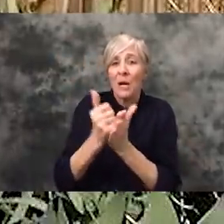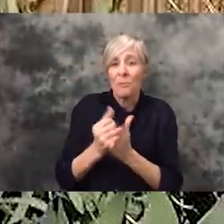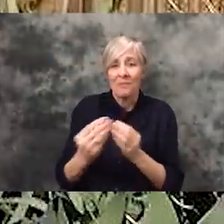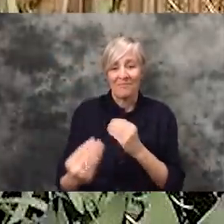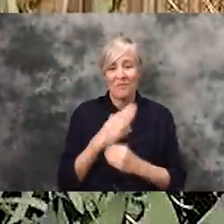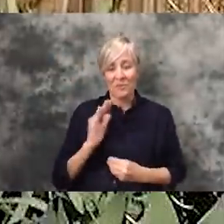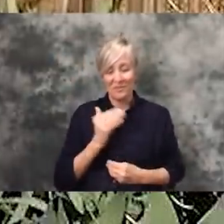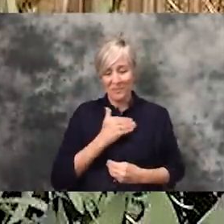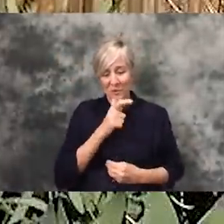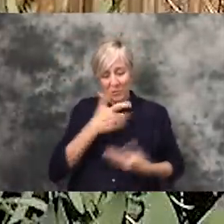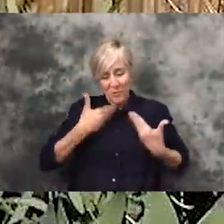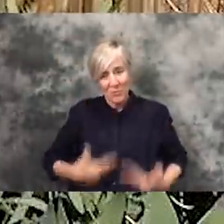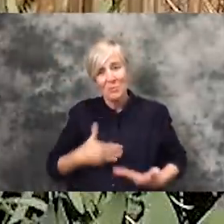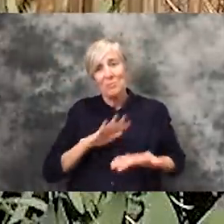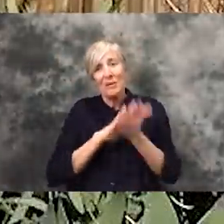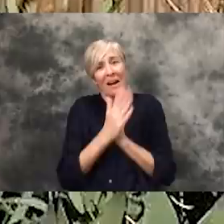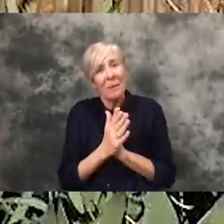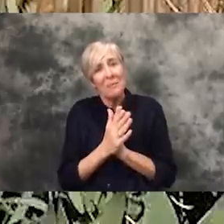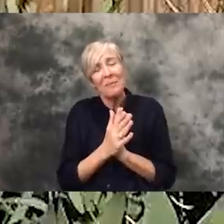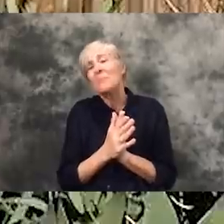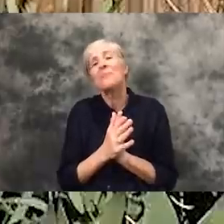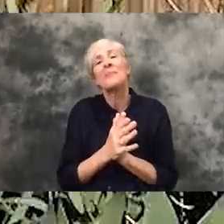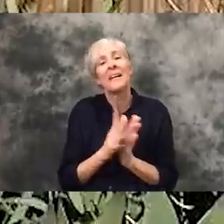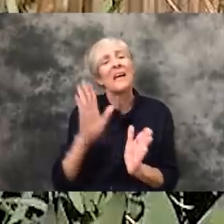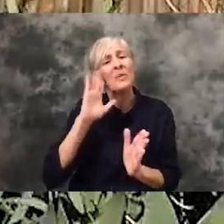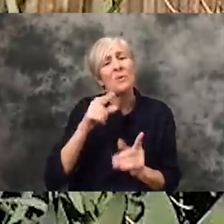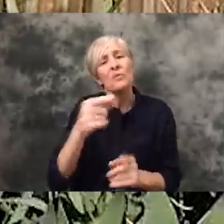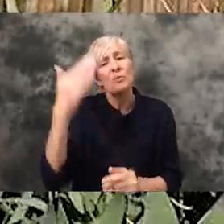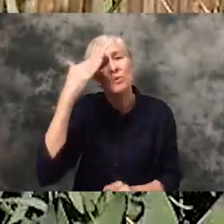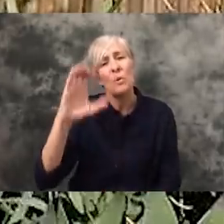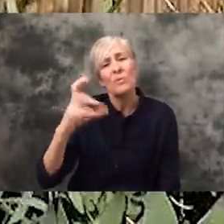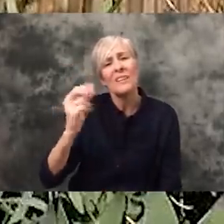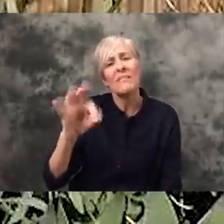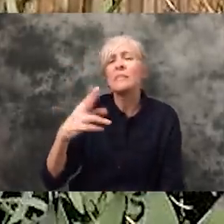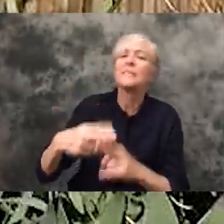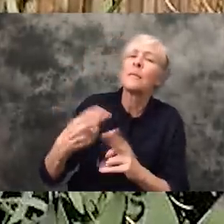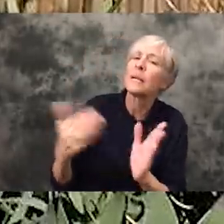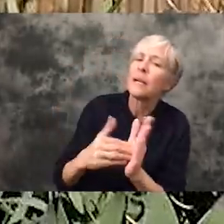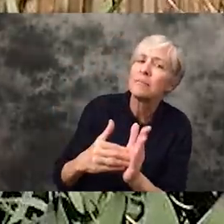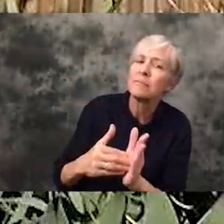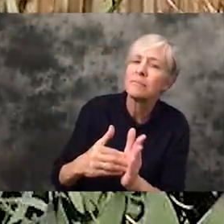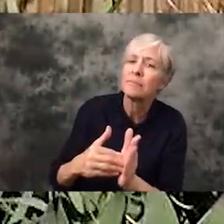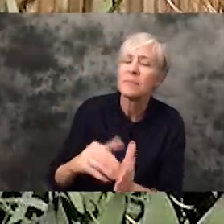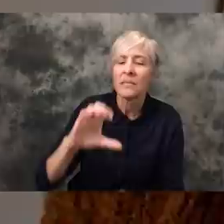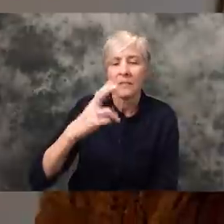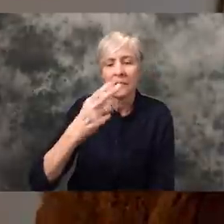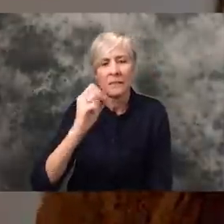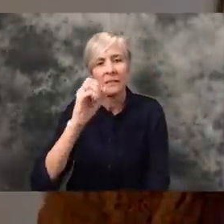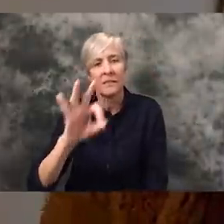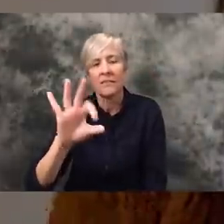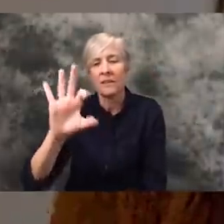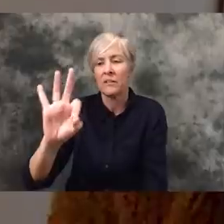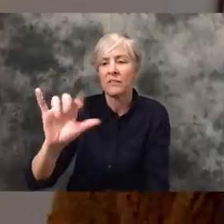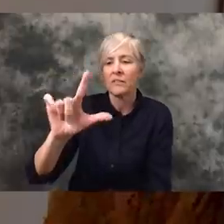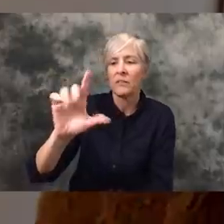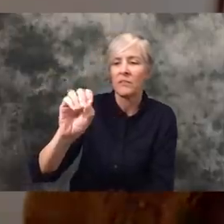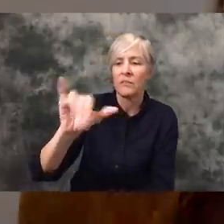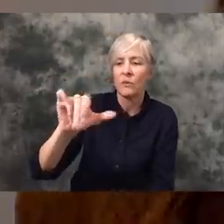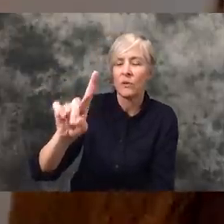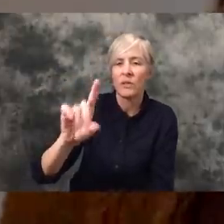you are. And I'm really glad that you knew the Chef. Can you say his name one more time? Yeah. Chef Floyd Cardoz.